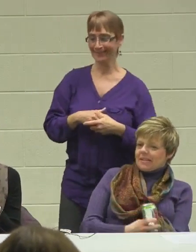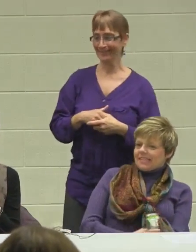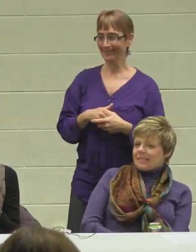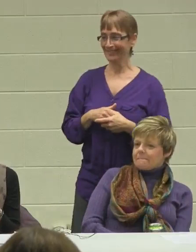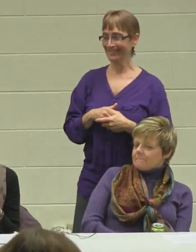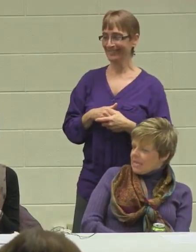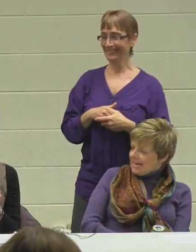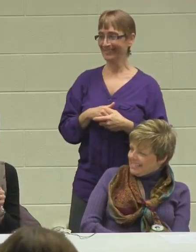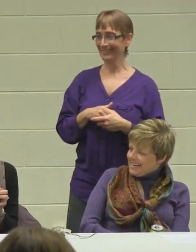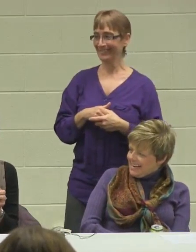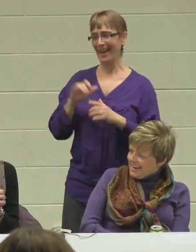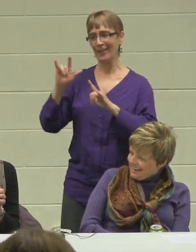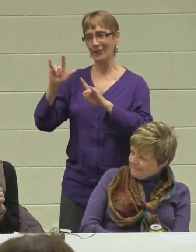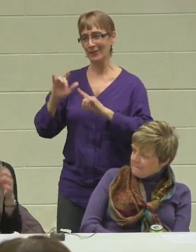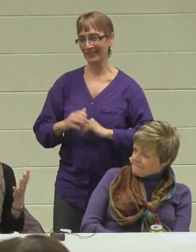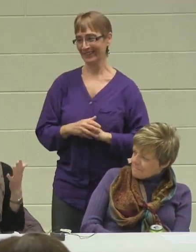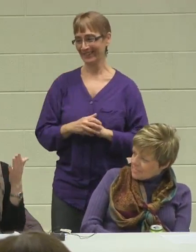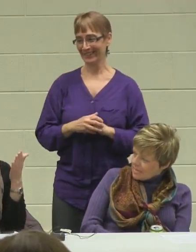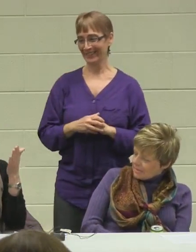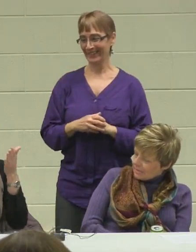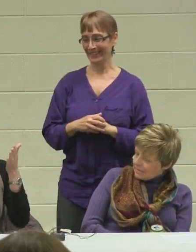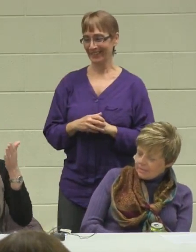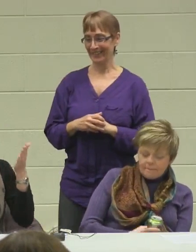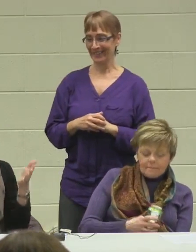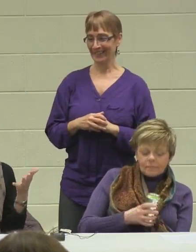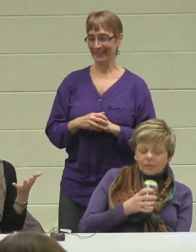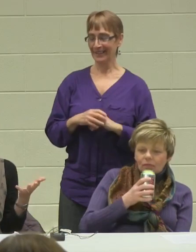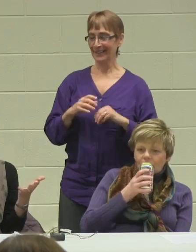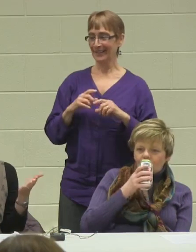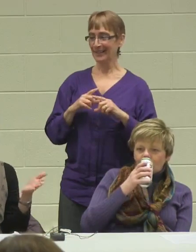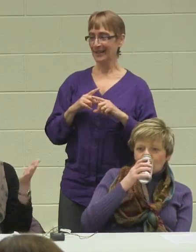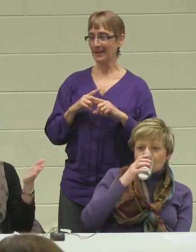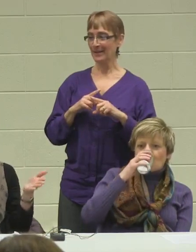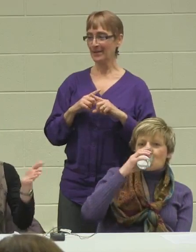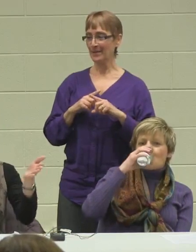I love you! But he was he was just on a different path